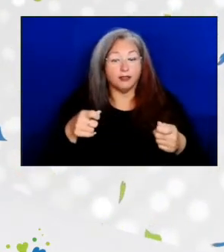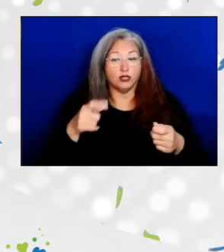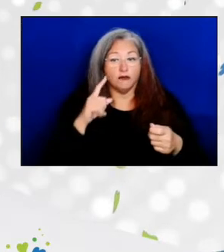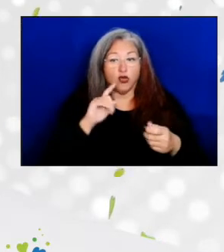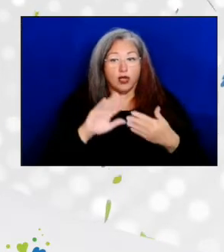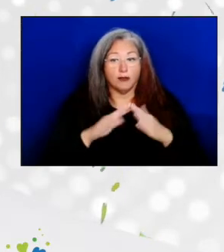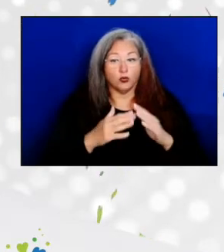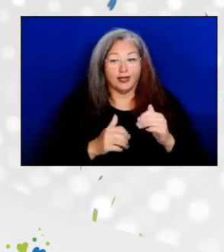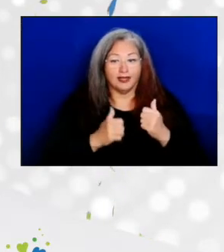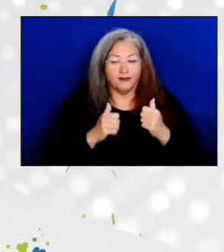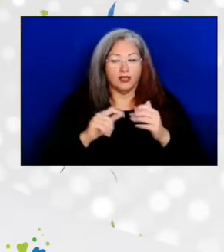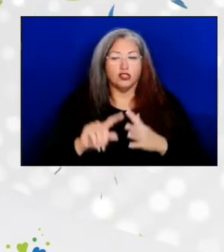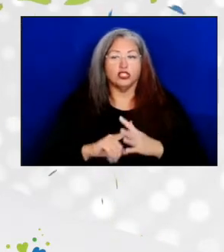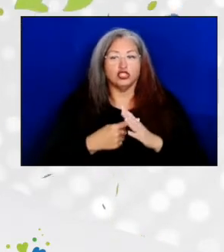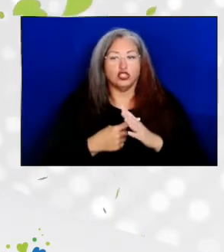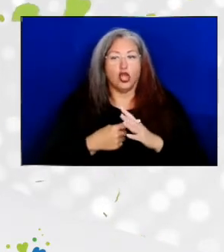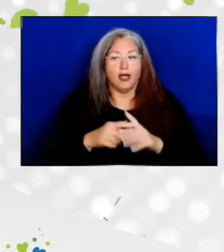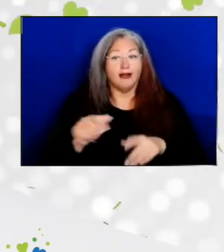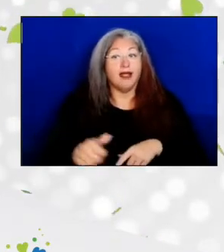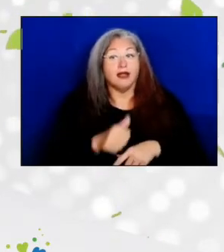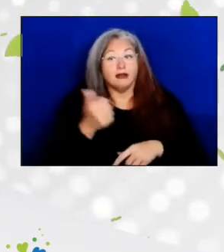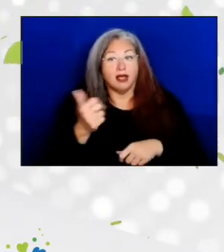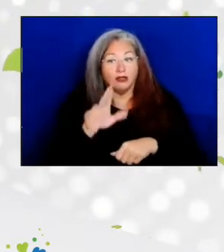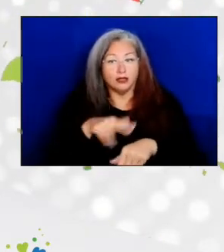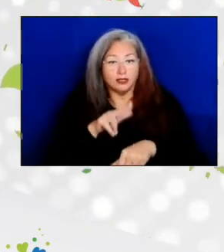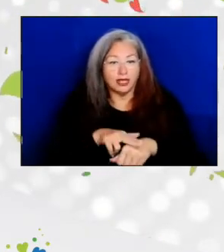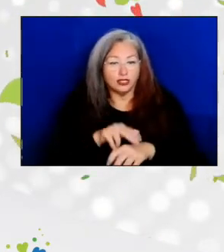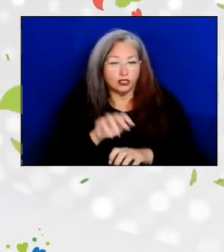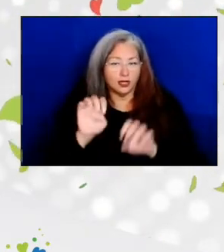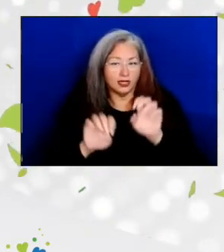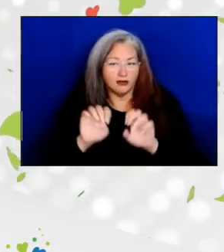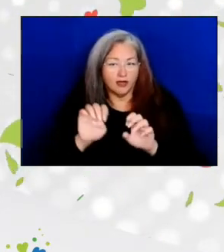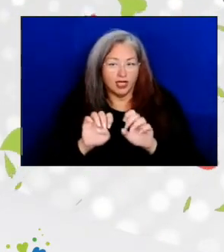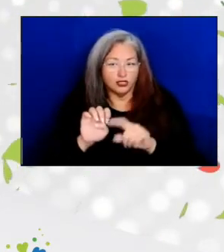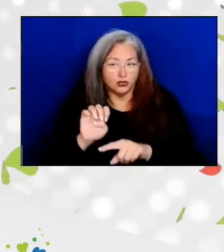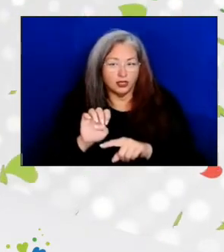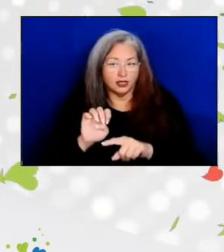began another national evaluation of the nutrition program.